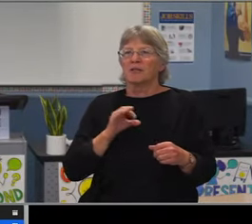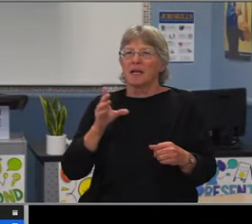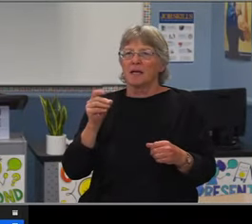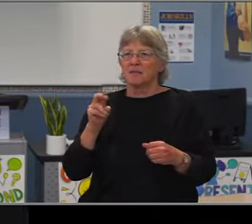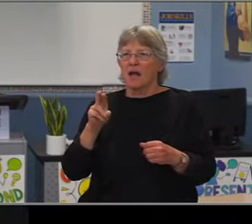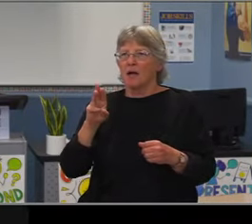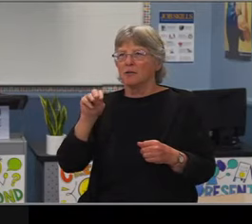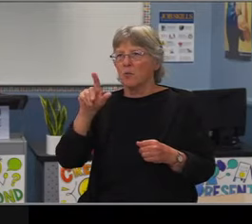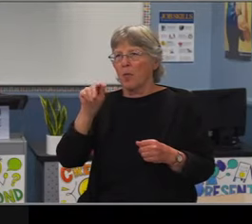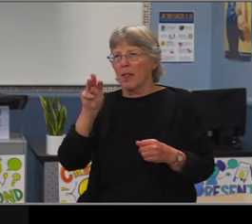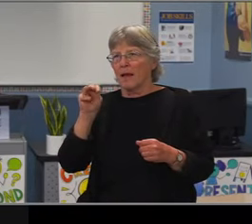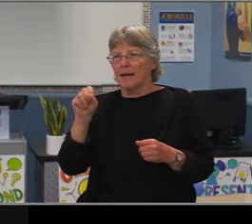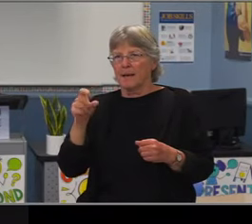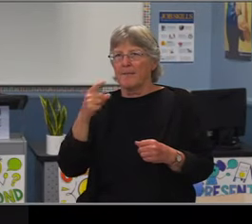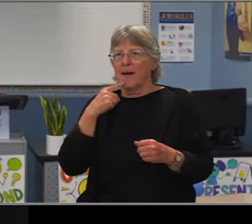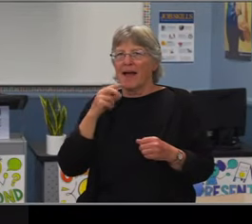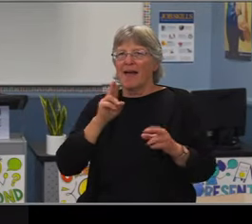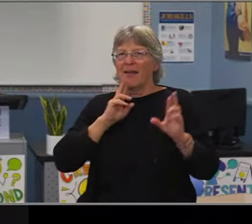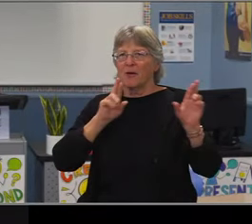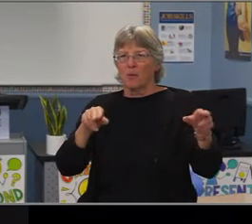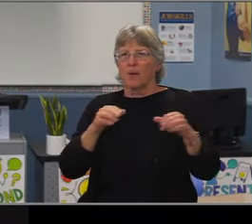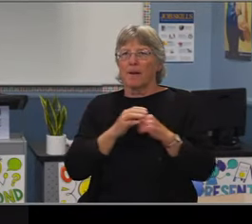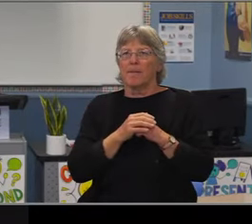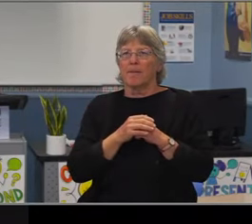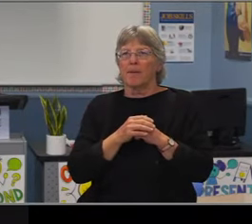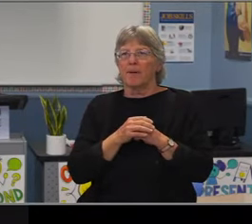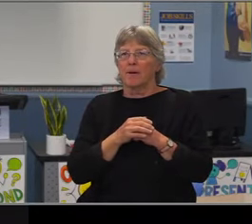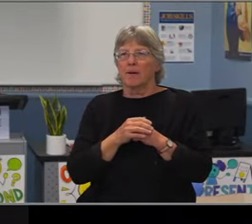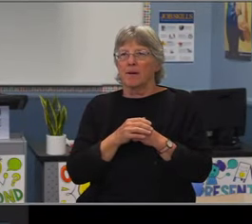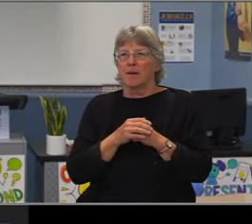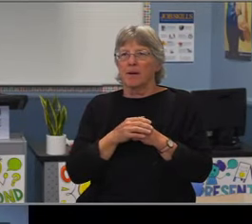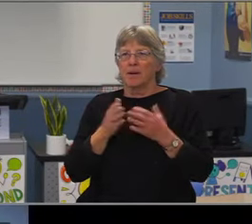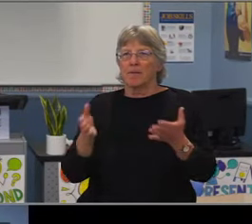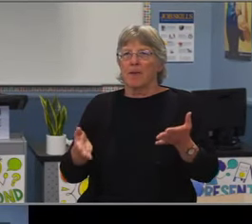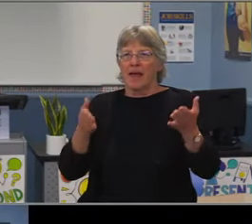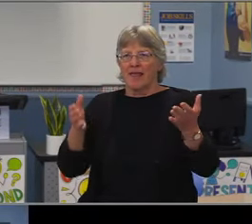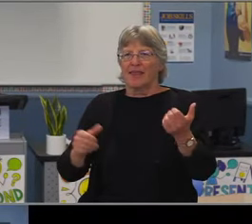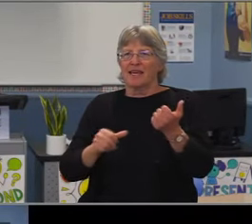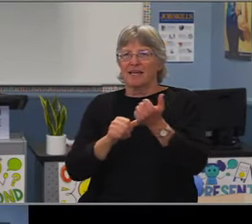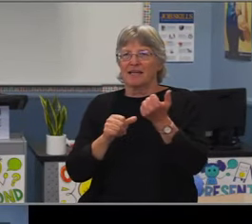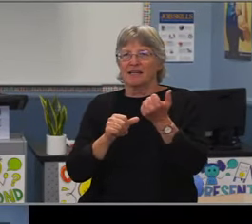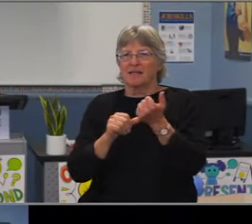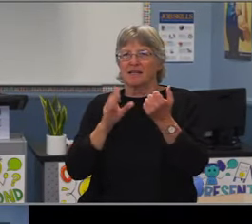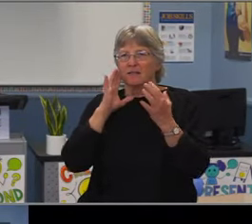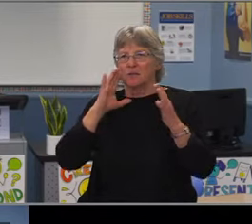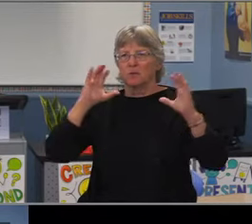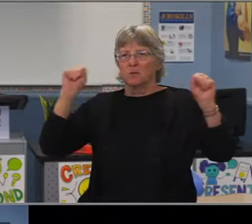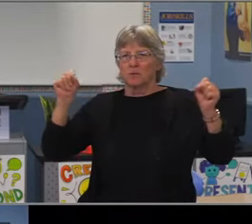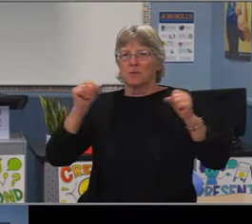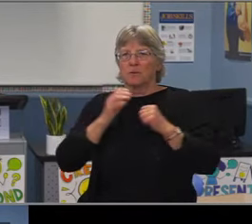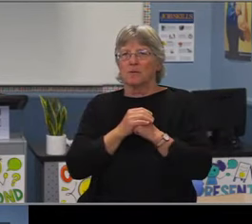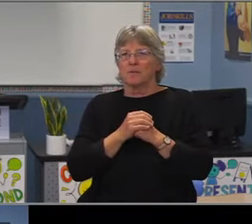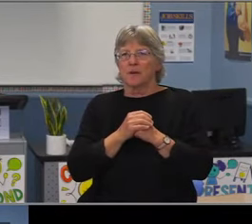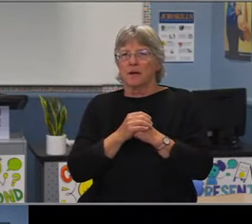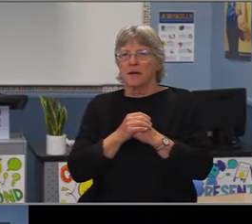Aye. Mr. Meyer? Aye Dr. Williams? Aye I vote, Aye.